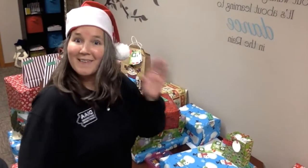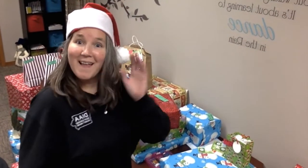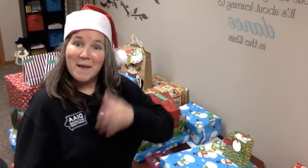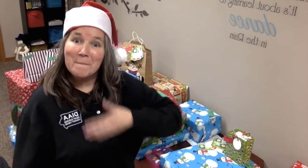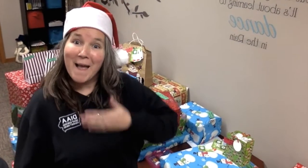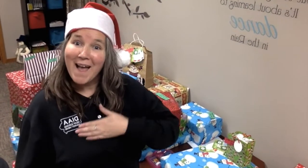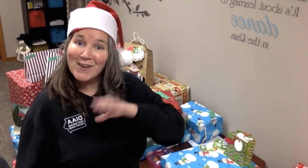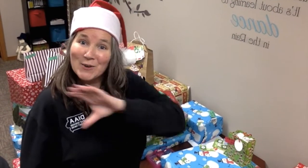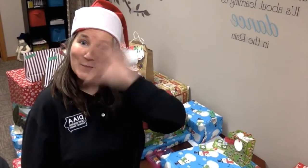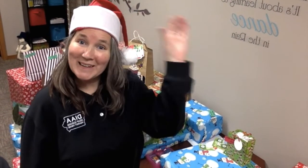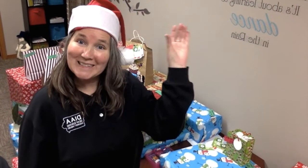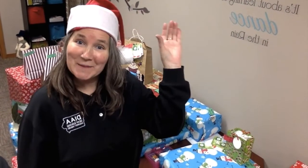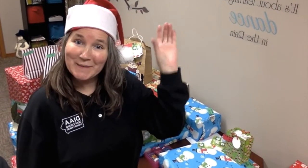Telina: Merry Christmas!